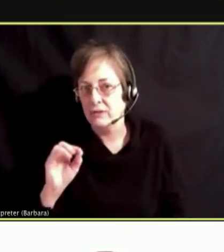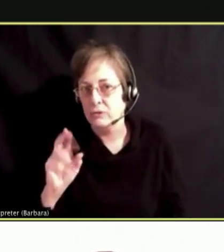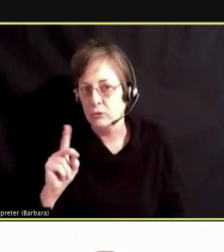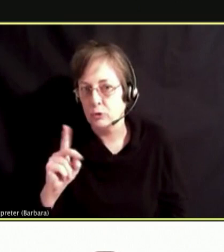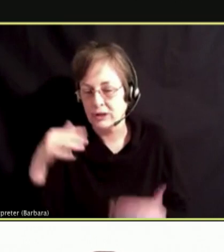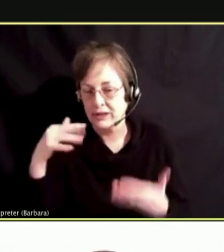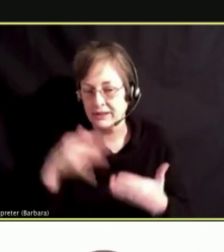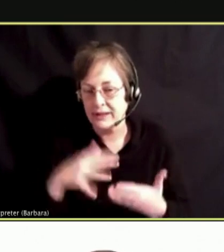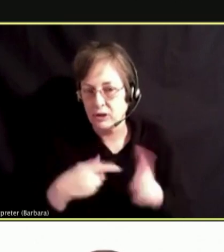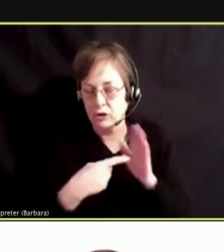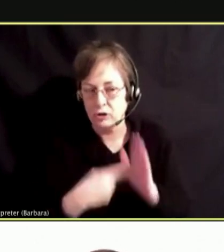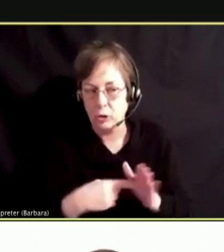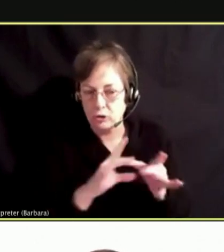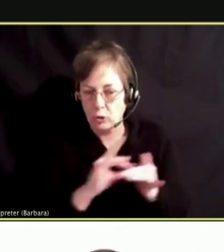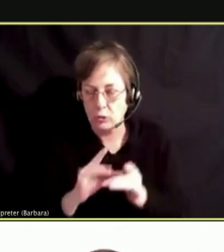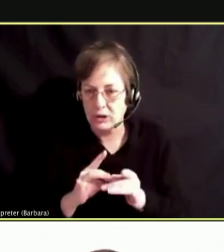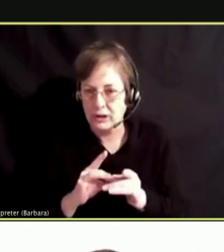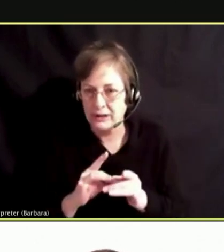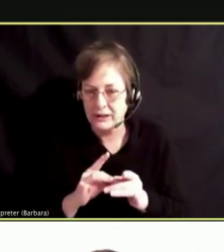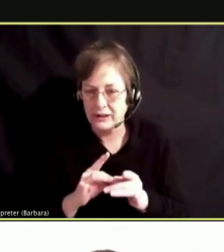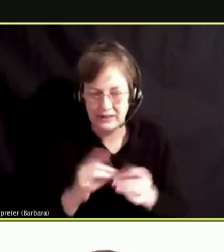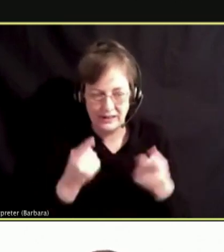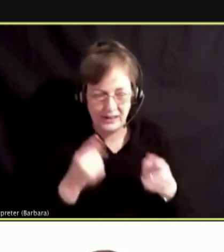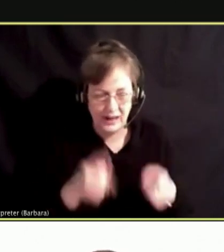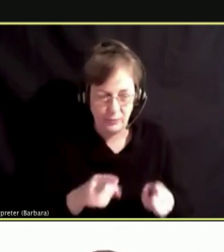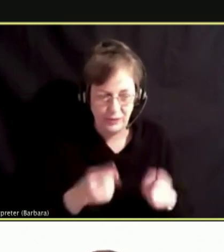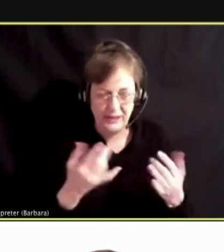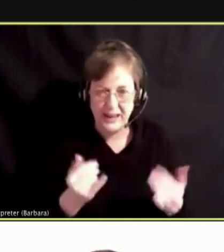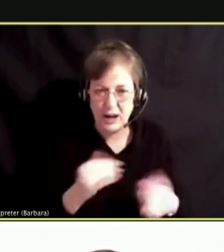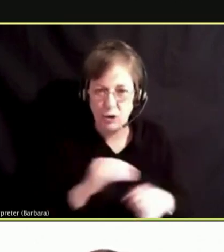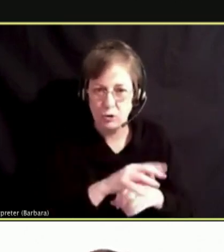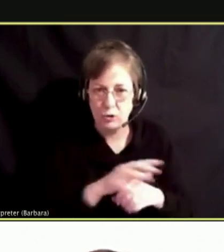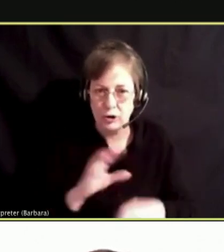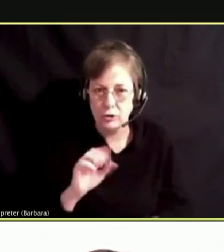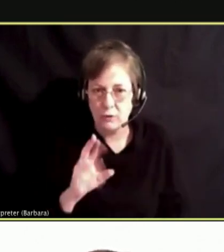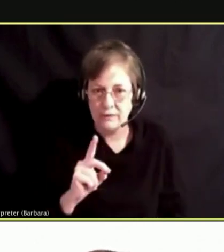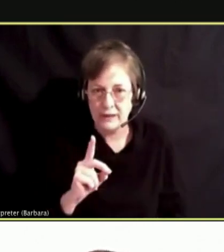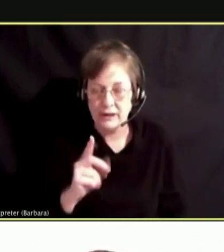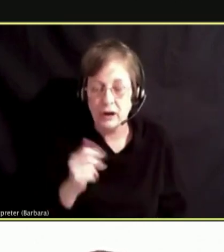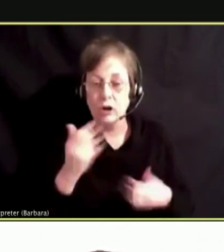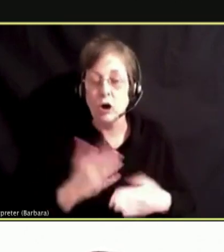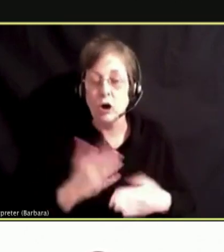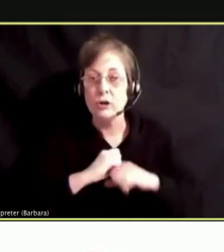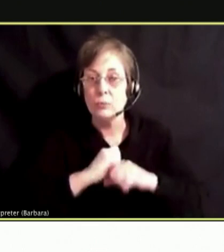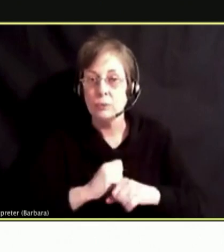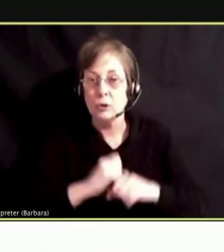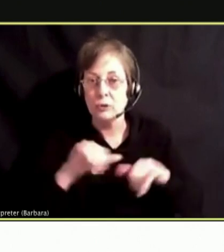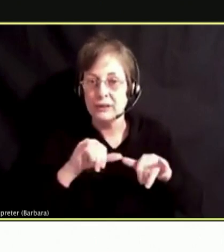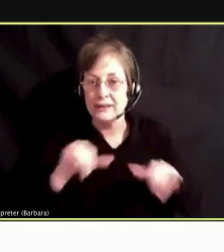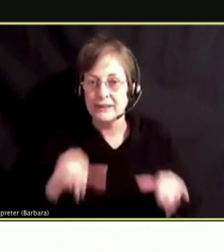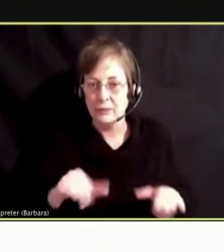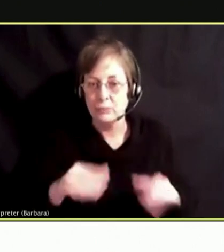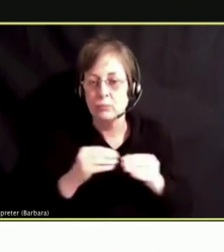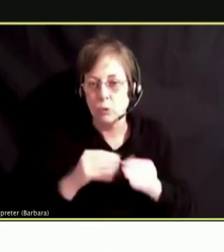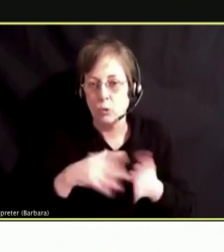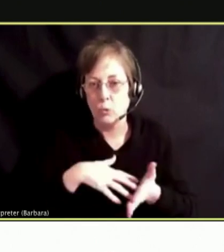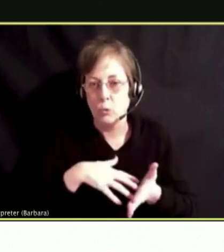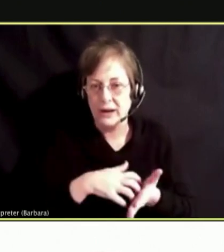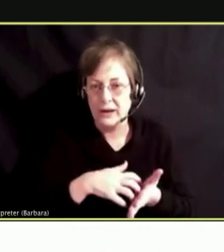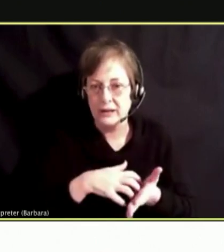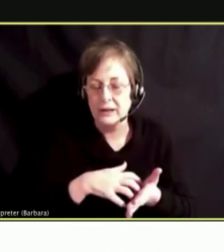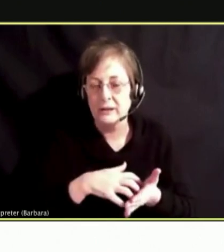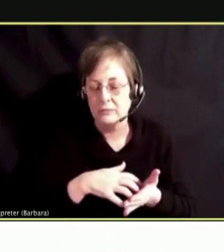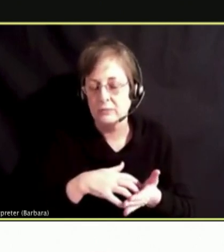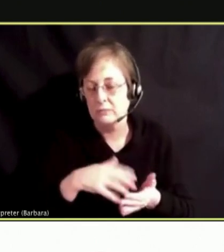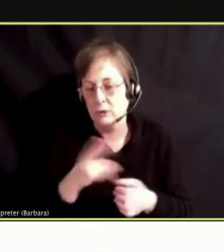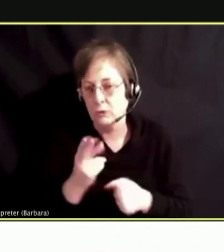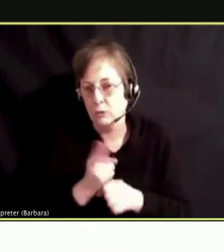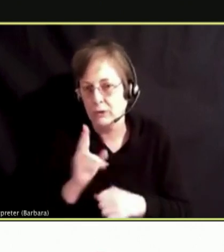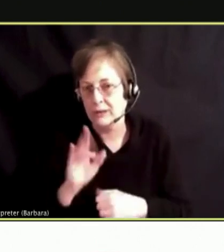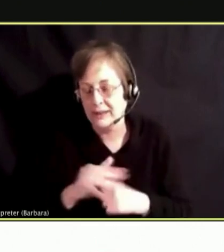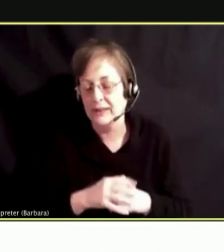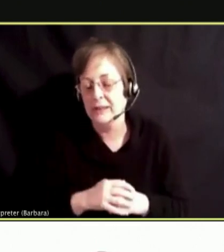RIGHT NOW WITH COVID AND HOW IT DOES MAKE THE IMMUNE SYSTEM WEEKEND AS A RESULT.